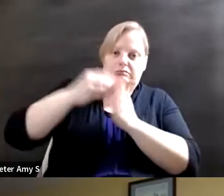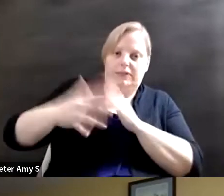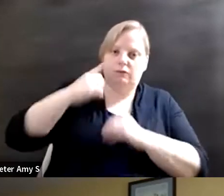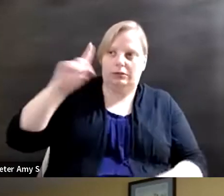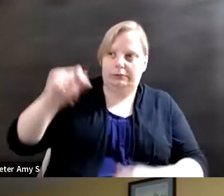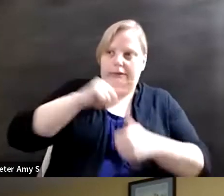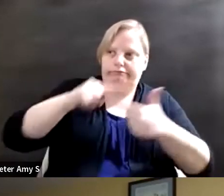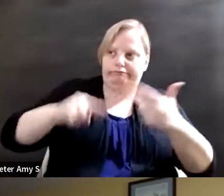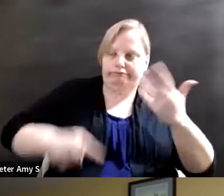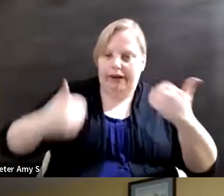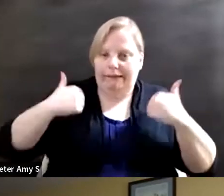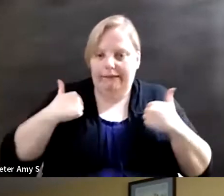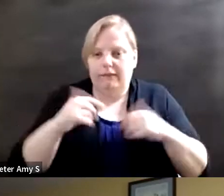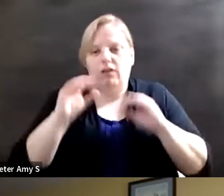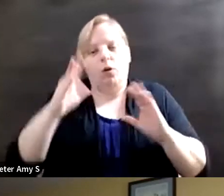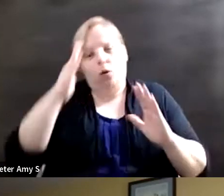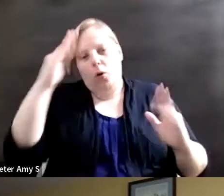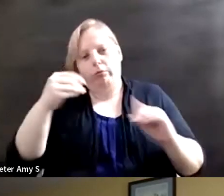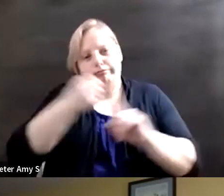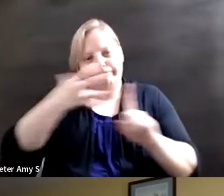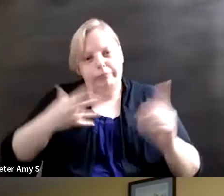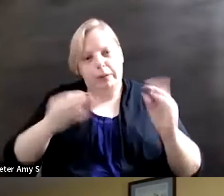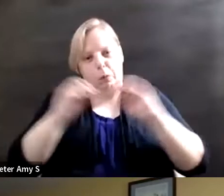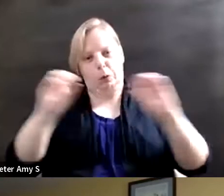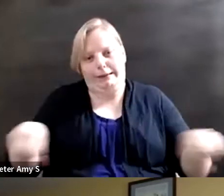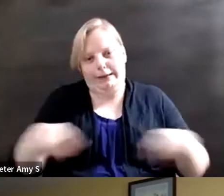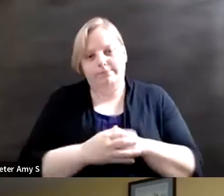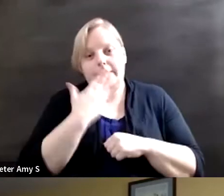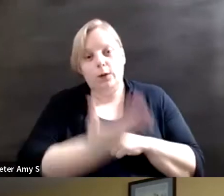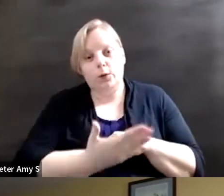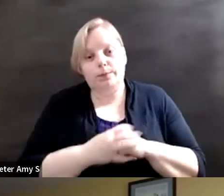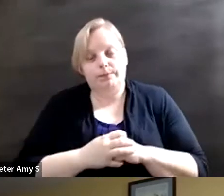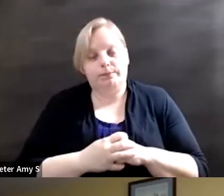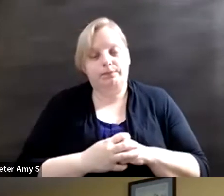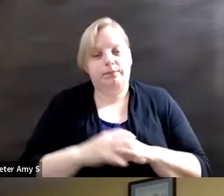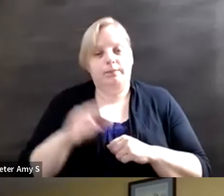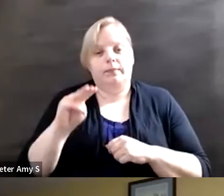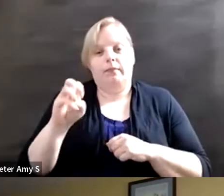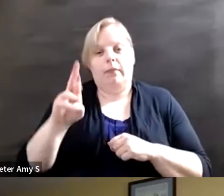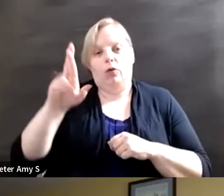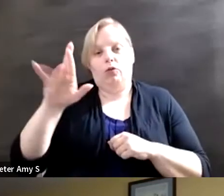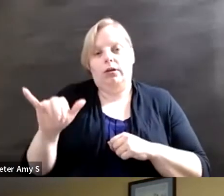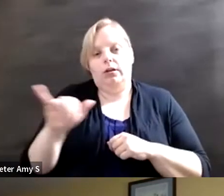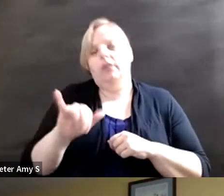speak more further. Thank you. And to build upon that, you know, from my perspective, this is